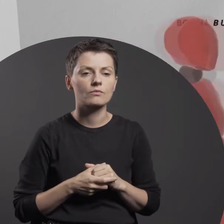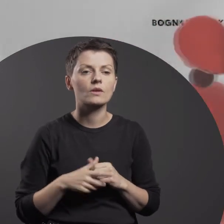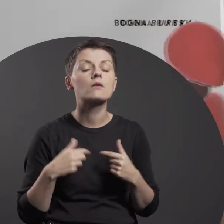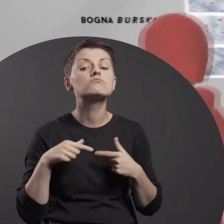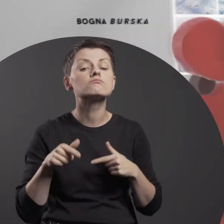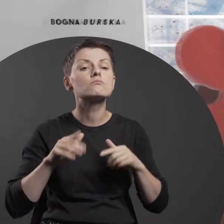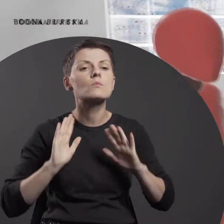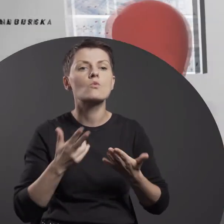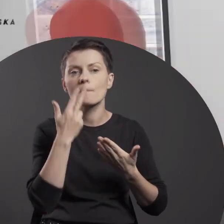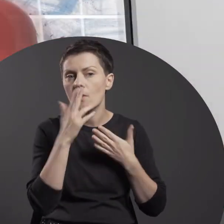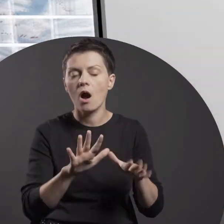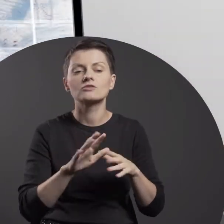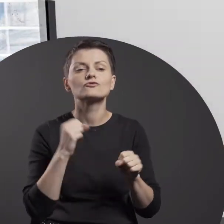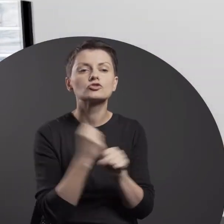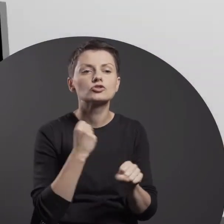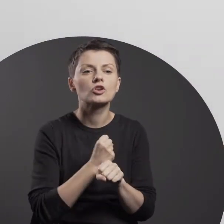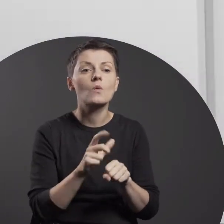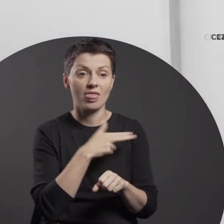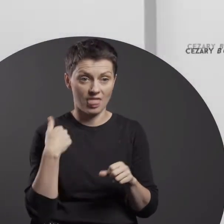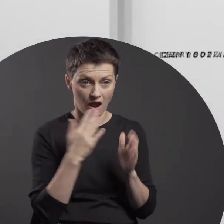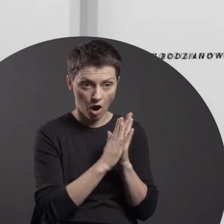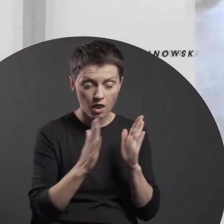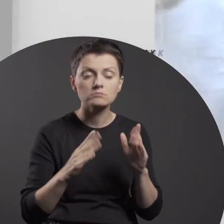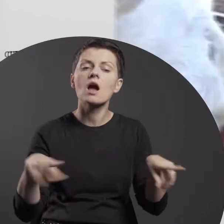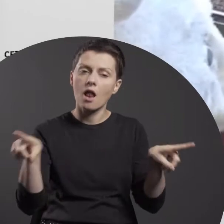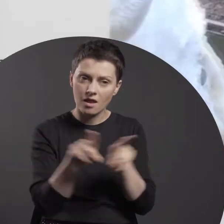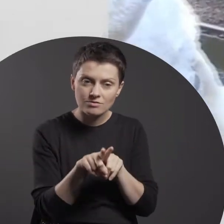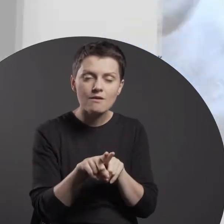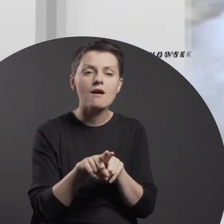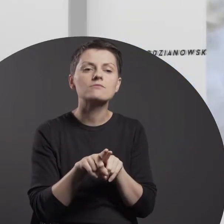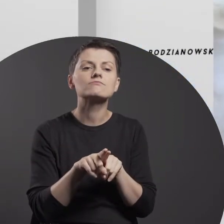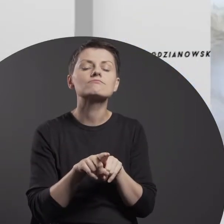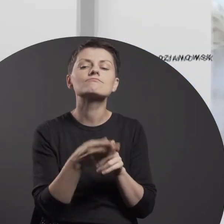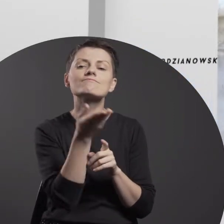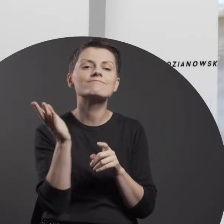as well as objects from the collections of our sister institutions all over Poland,